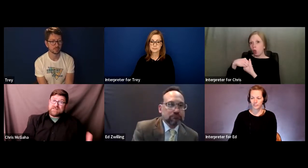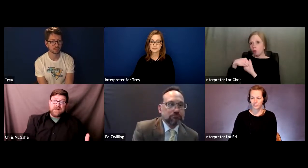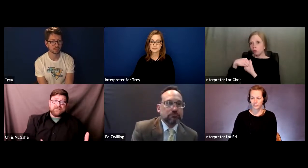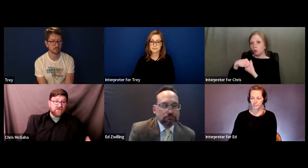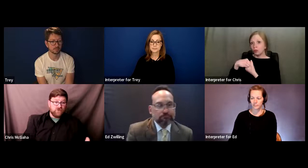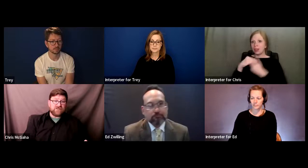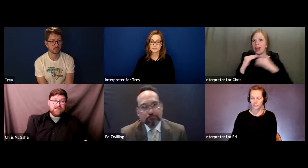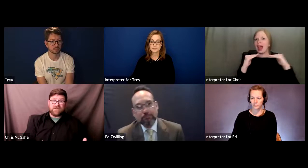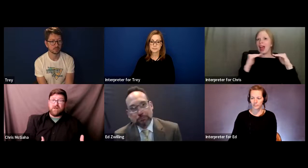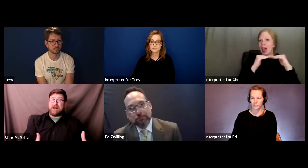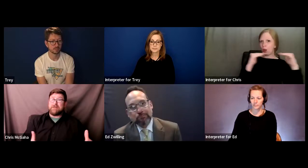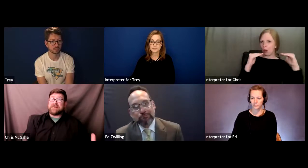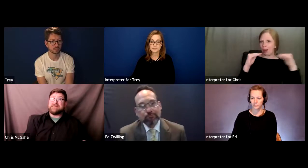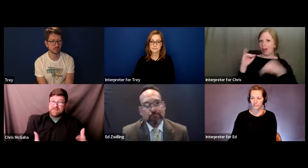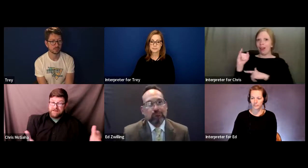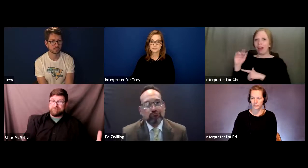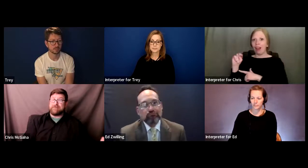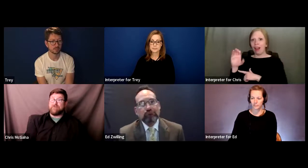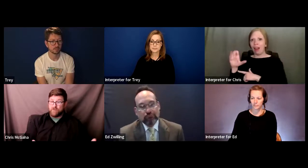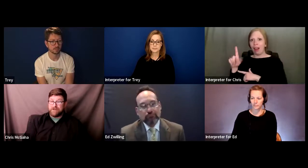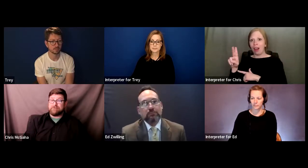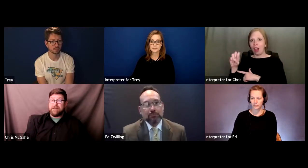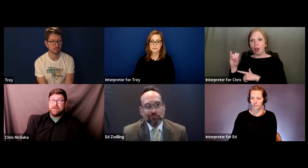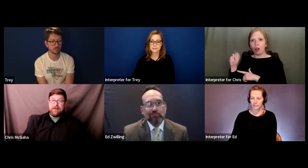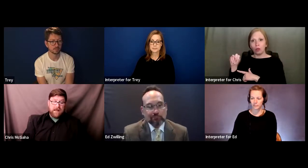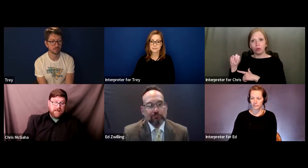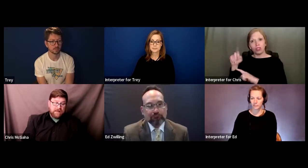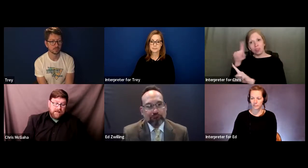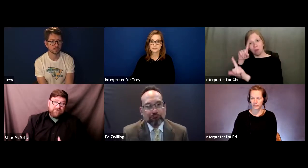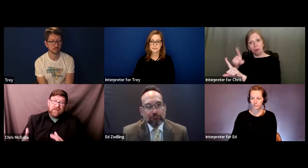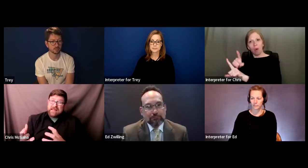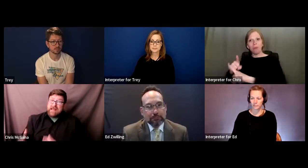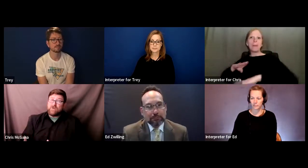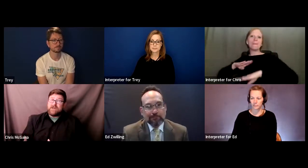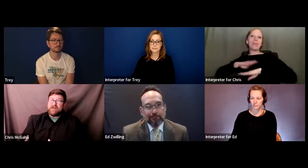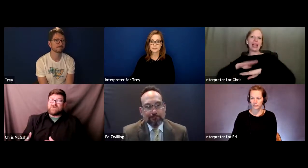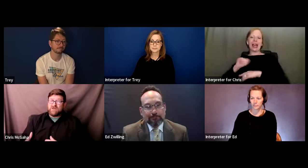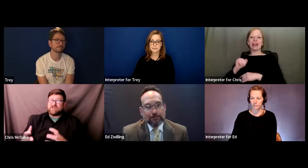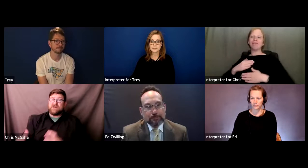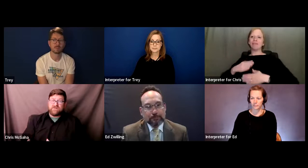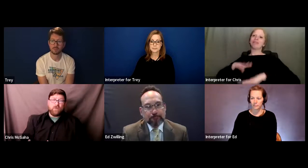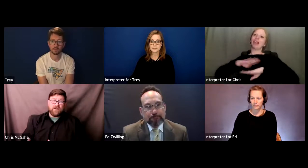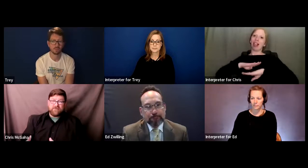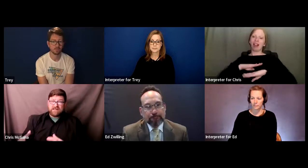Oftentimes inclusion is all about appeasing everyone. And I feel like equity is really transformative.